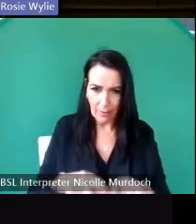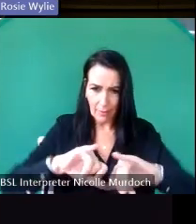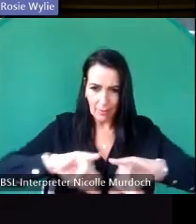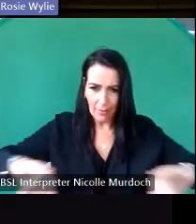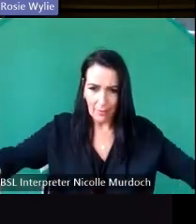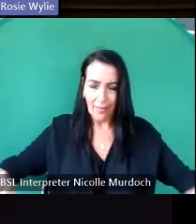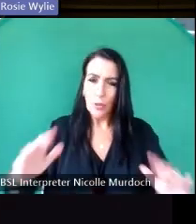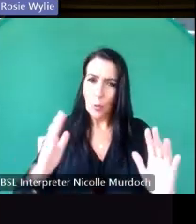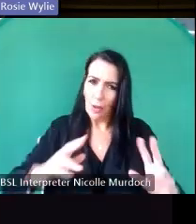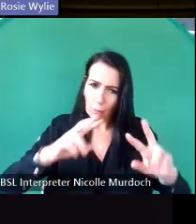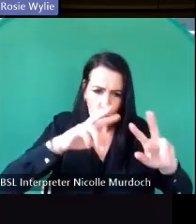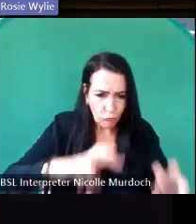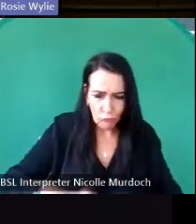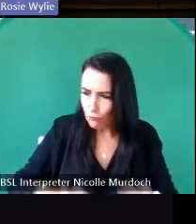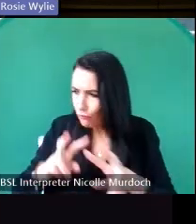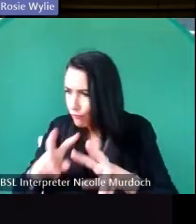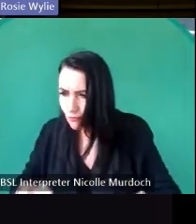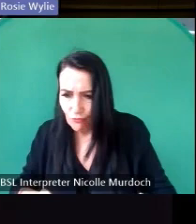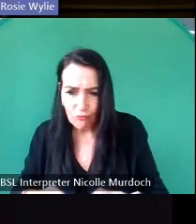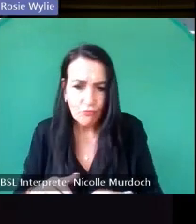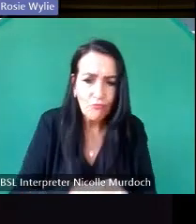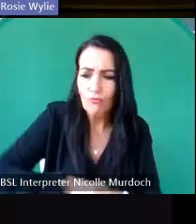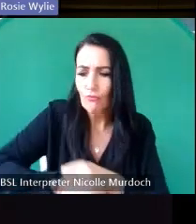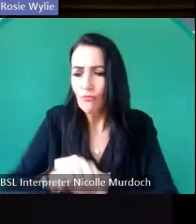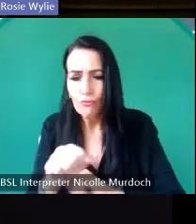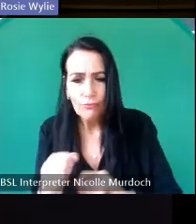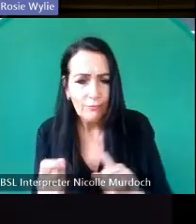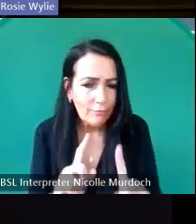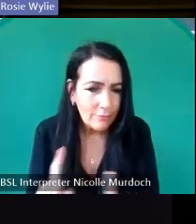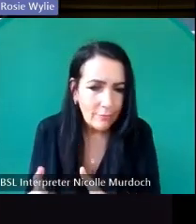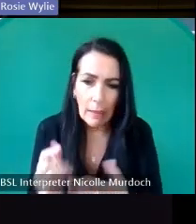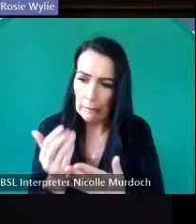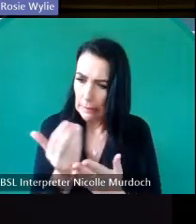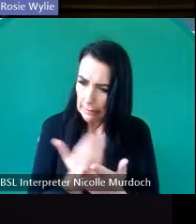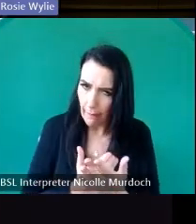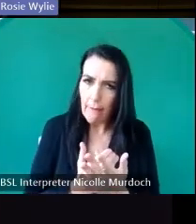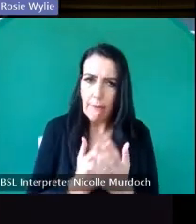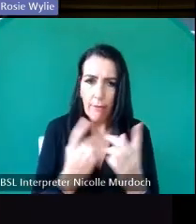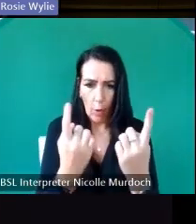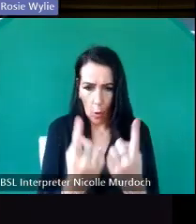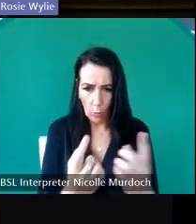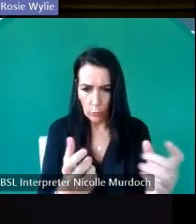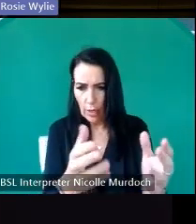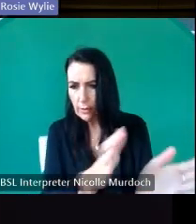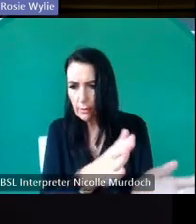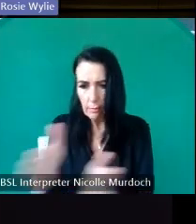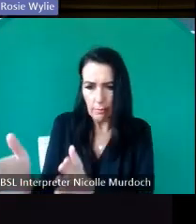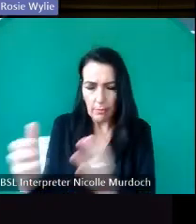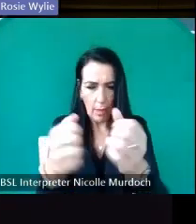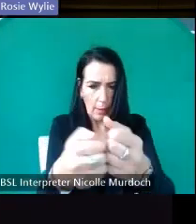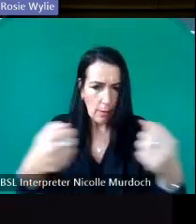get down your hands and knees do everything safely move Co objects look in cupboards um and and and